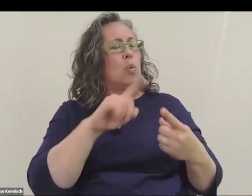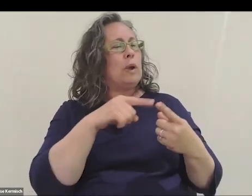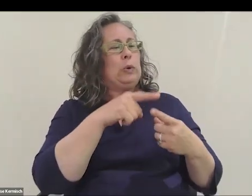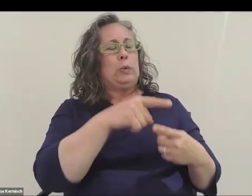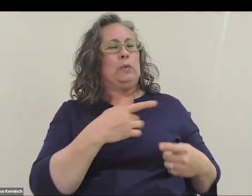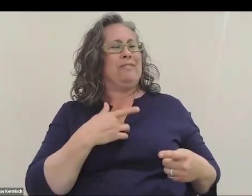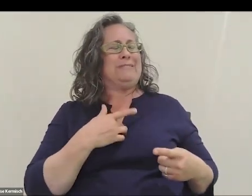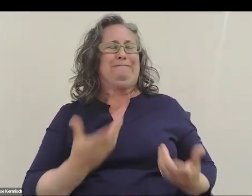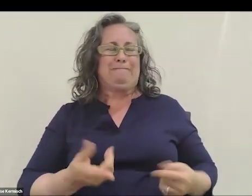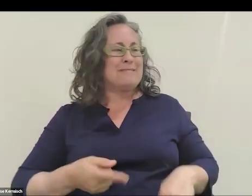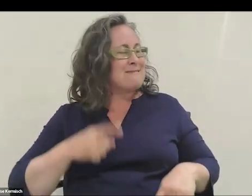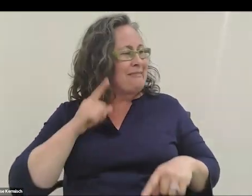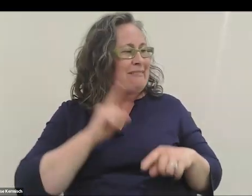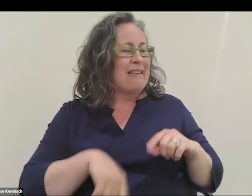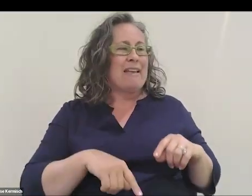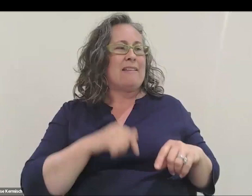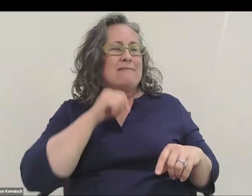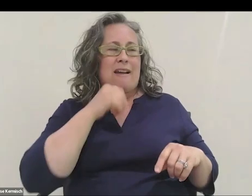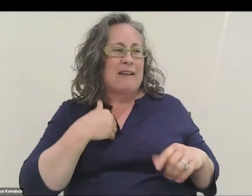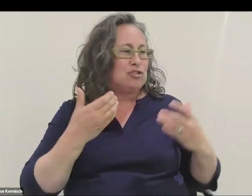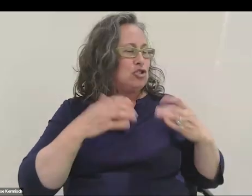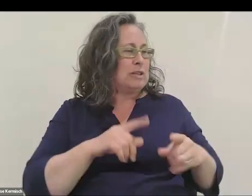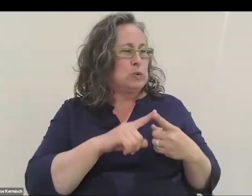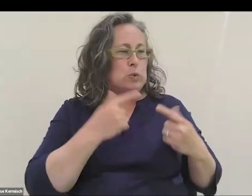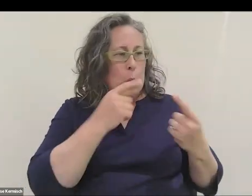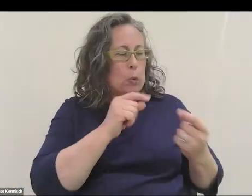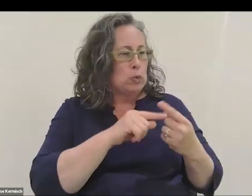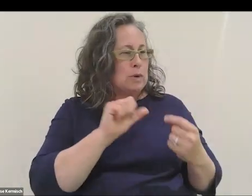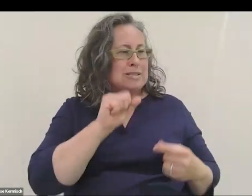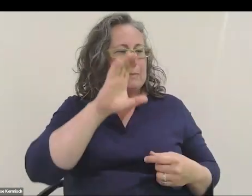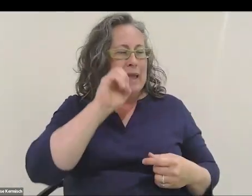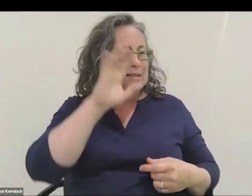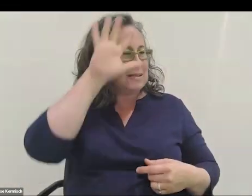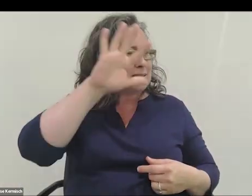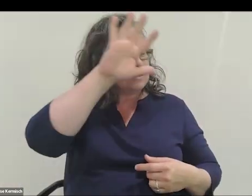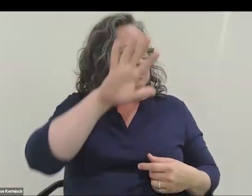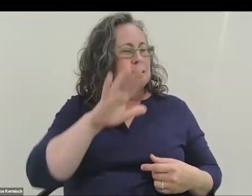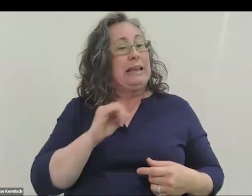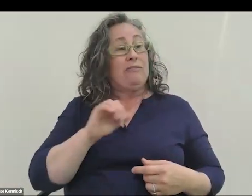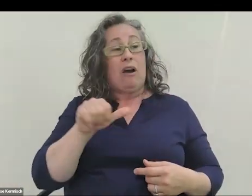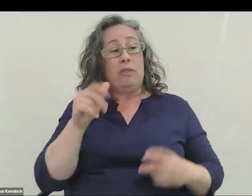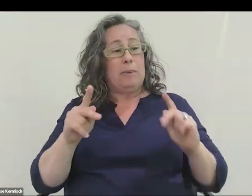that you could not have a chance to go to space? What advice would you have for others who may be encountering that same feeling?